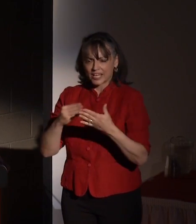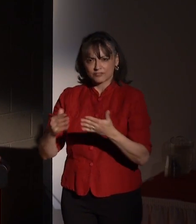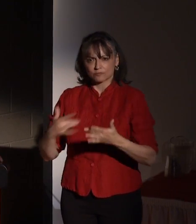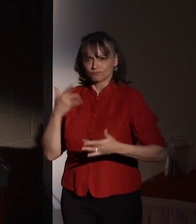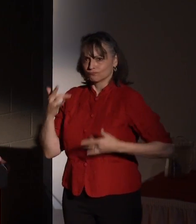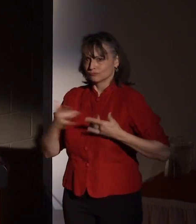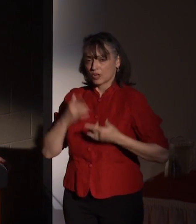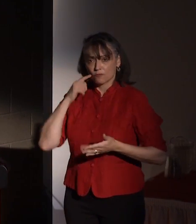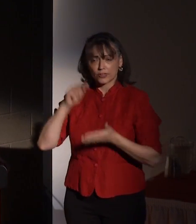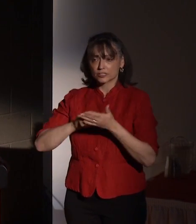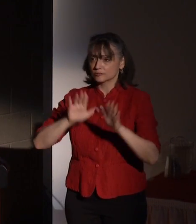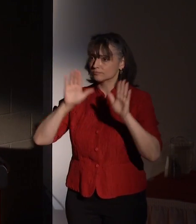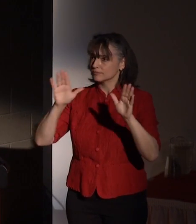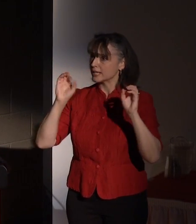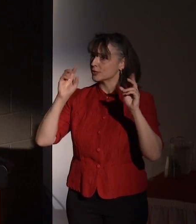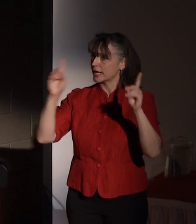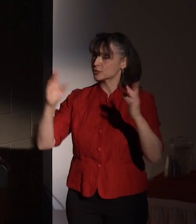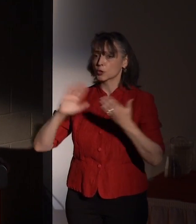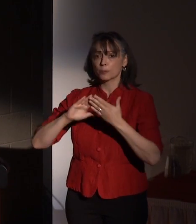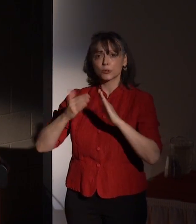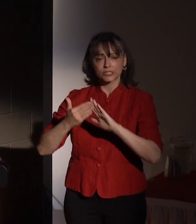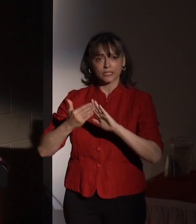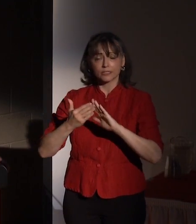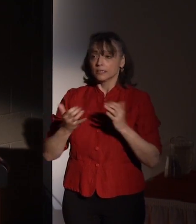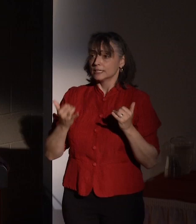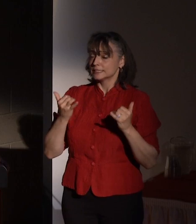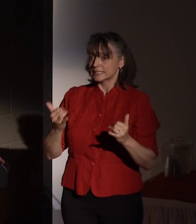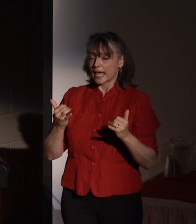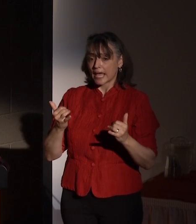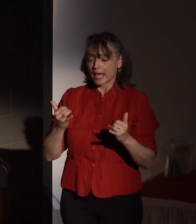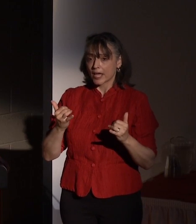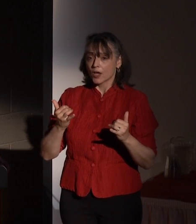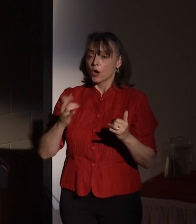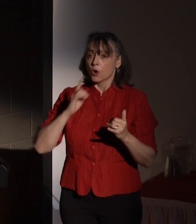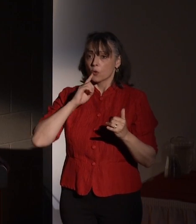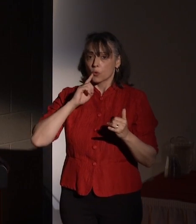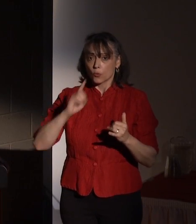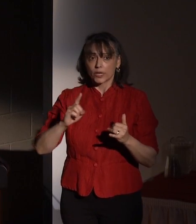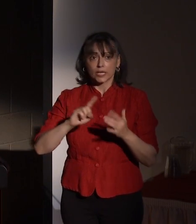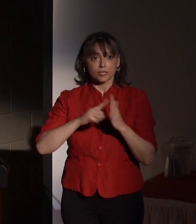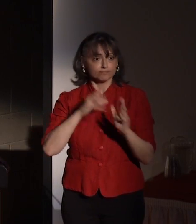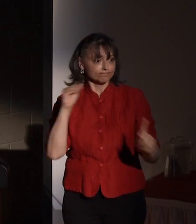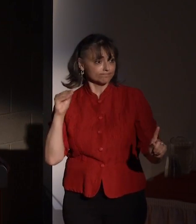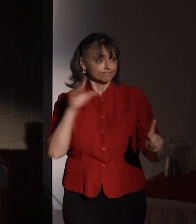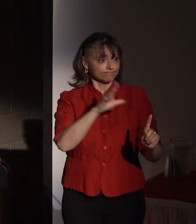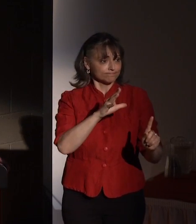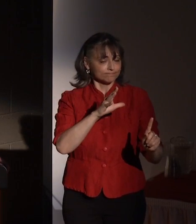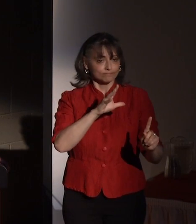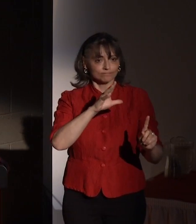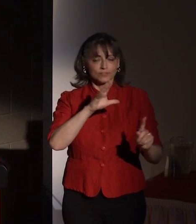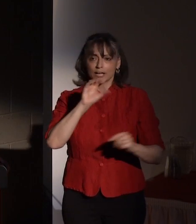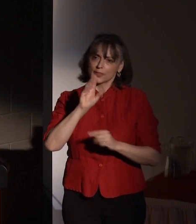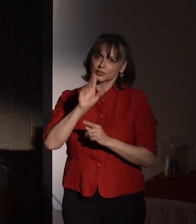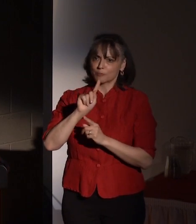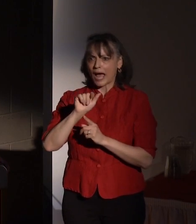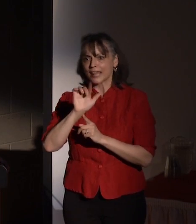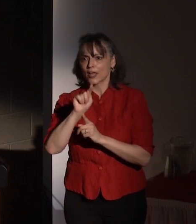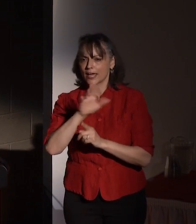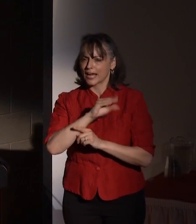Today we shine the spotlight on six individuals with deep and